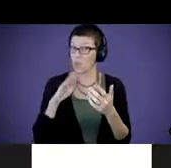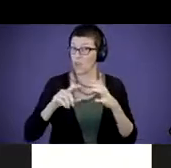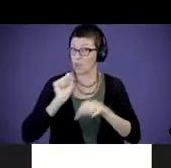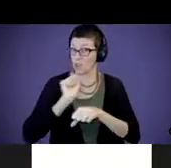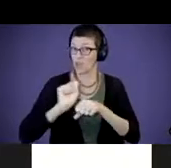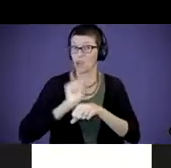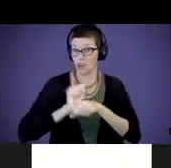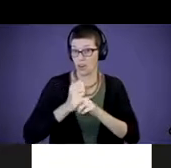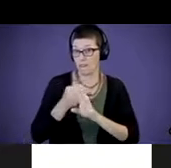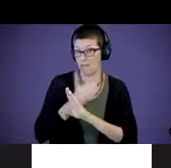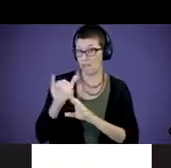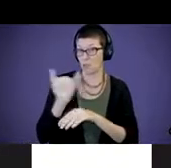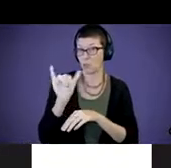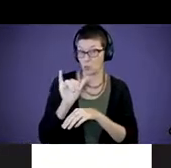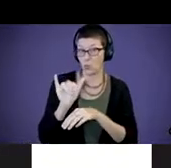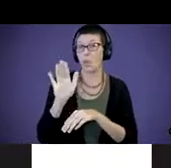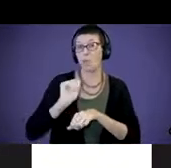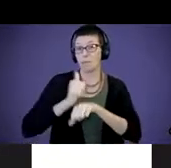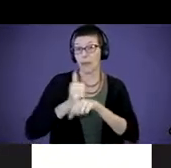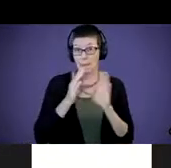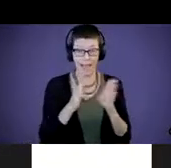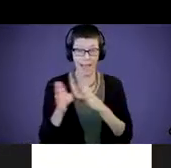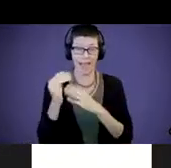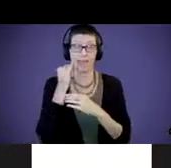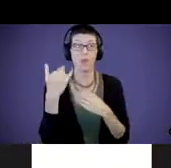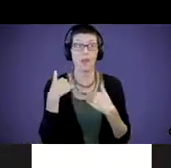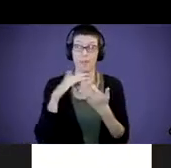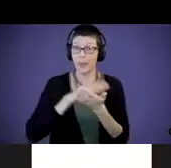and put together a little plan. So, if you have some paper, something to write with,